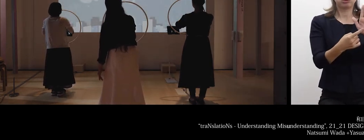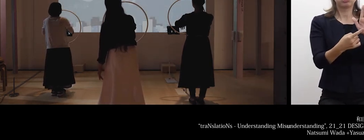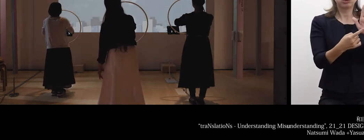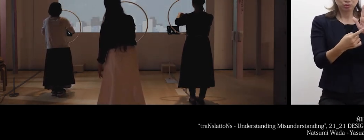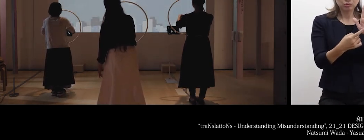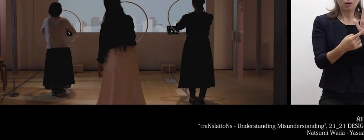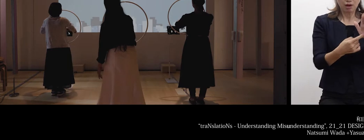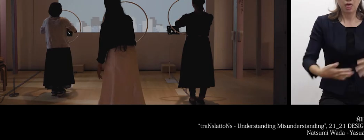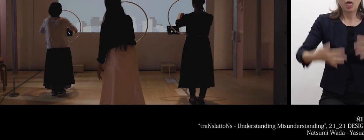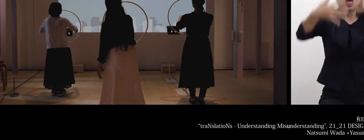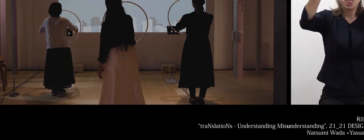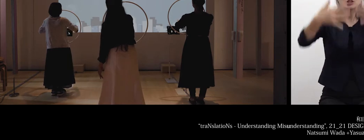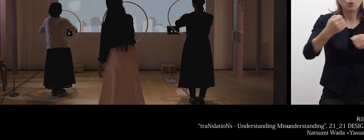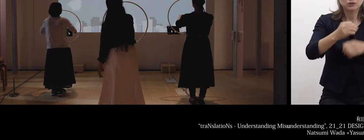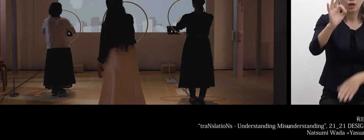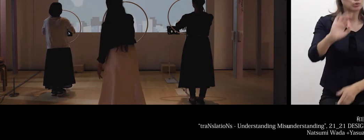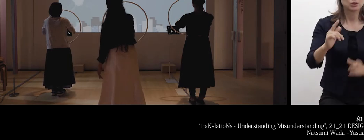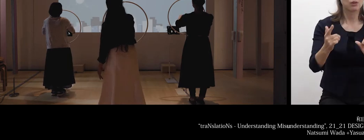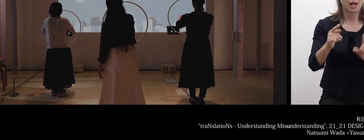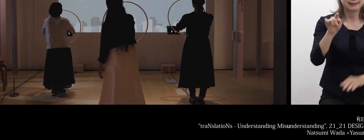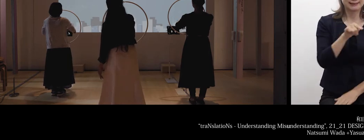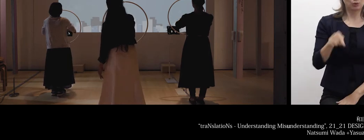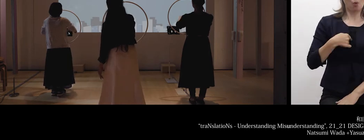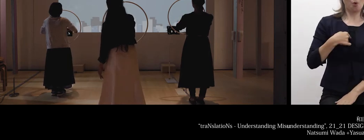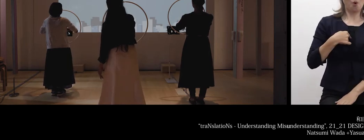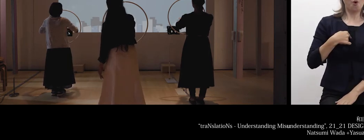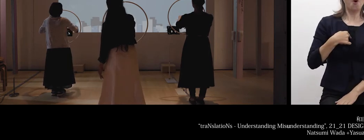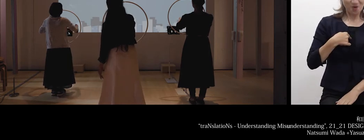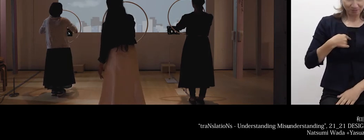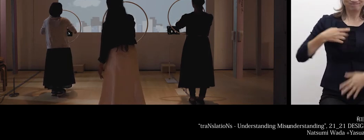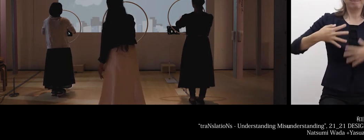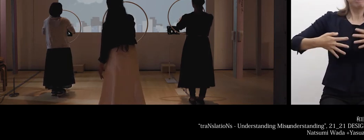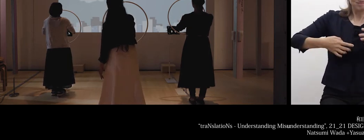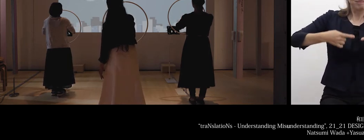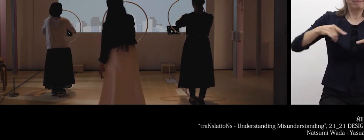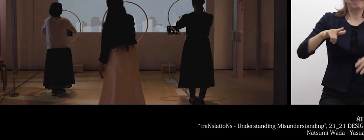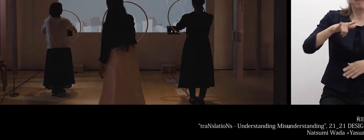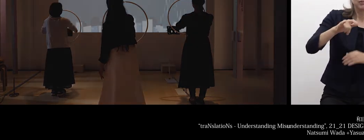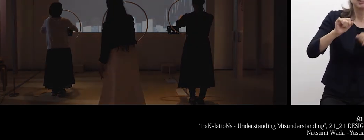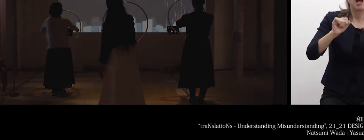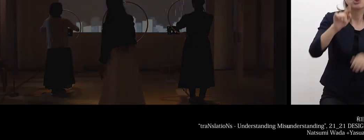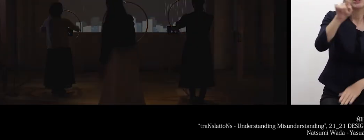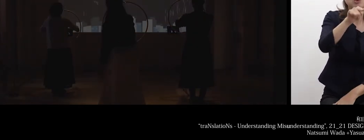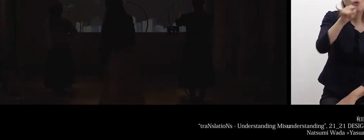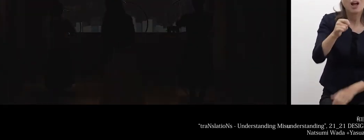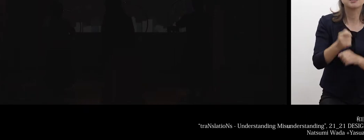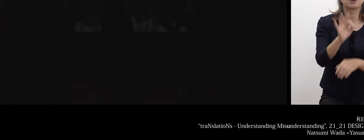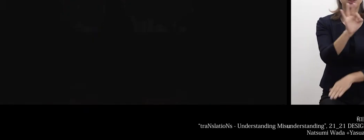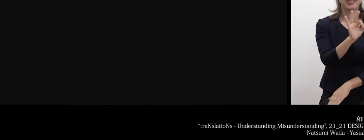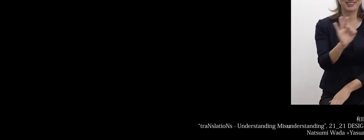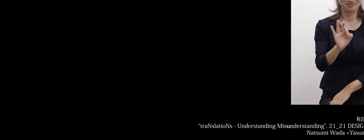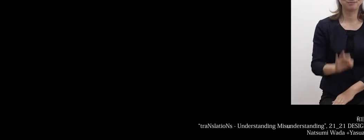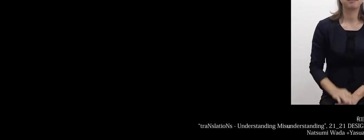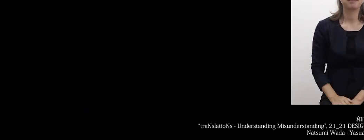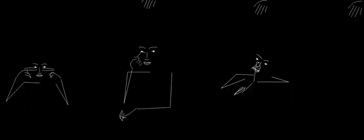and they are the artwork.